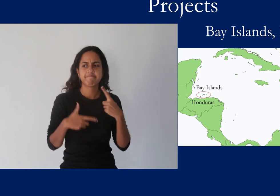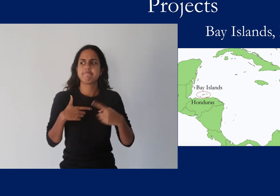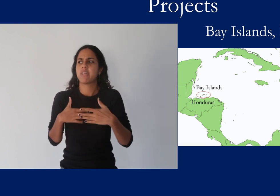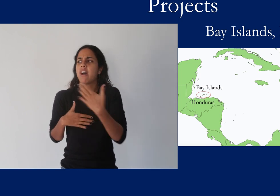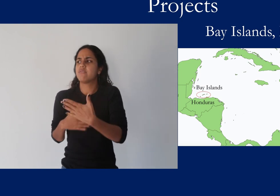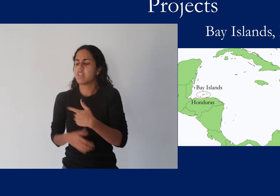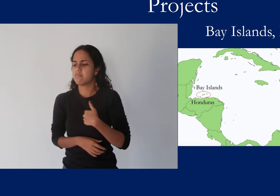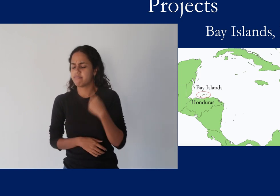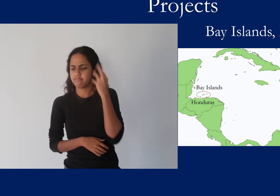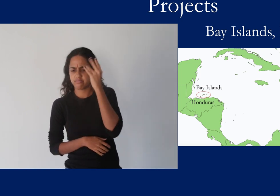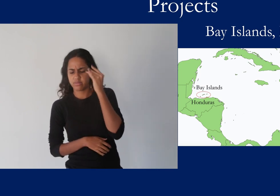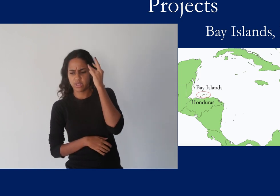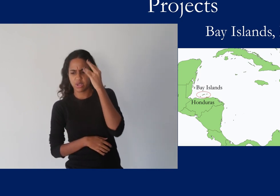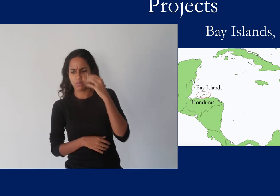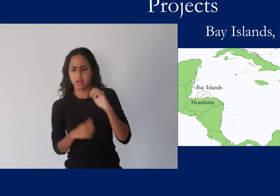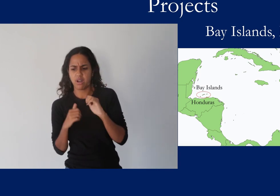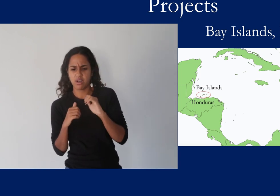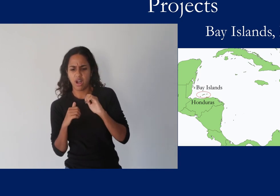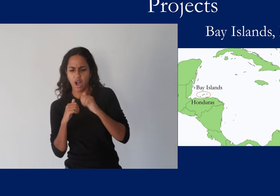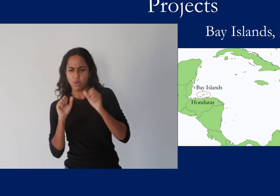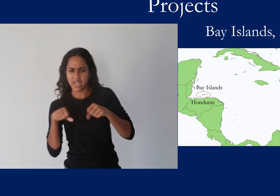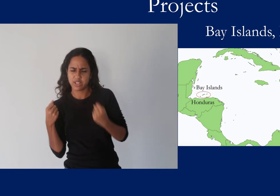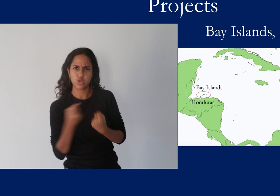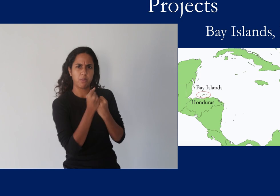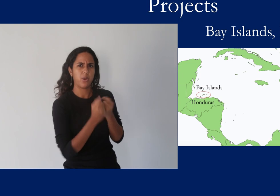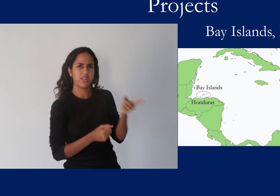Afterwards, we thought about how best we could fit in and support the needs of the community.